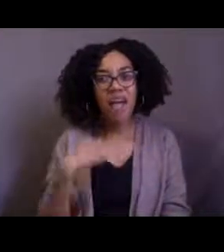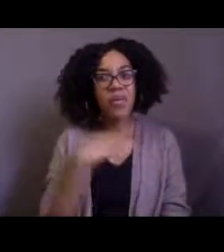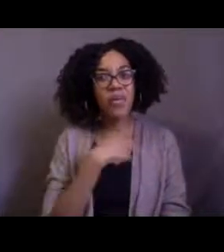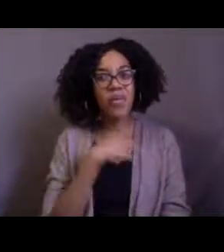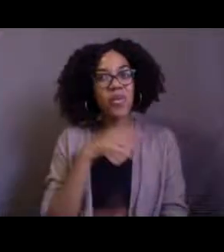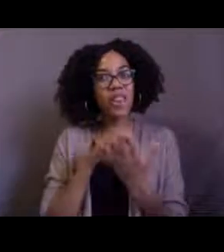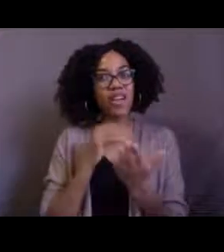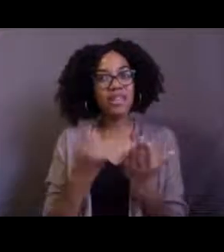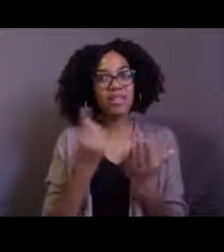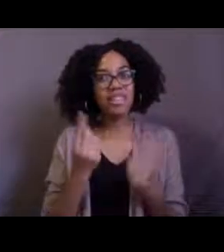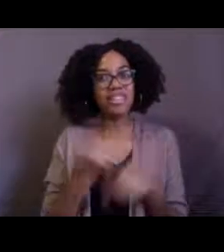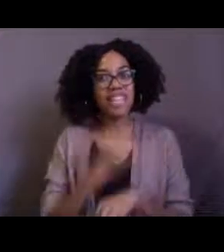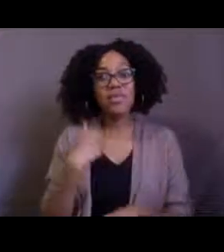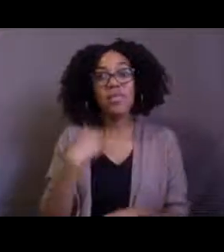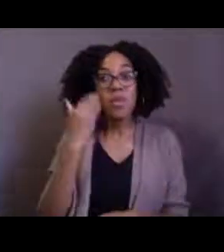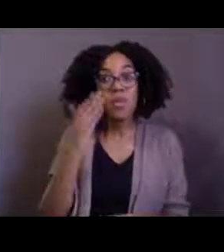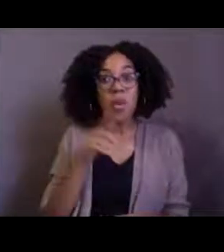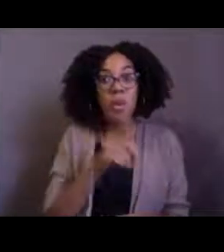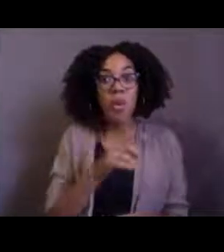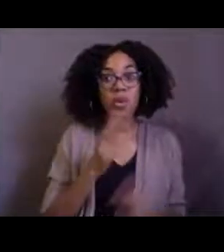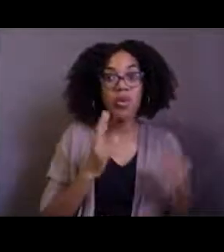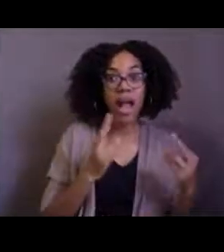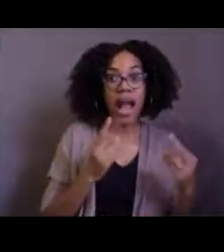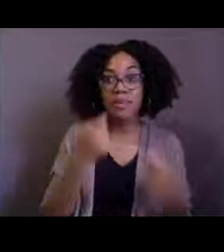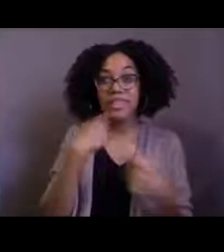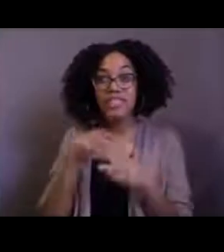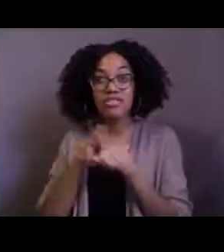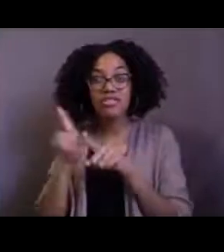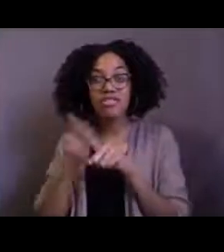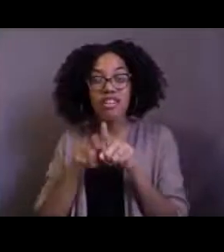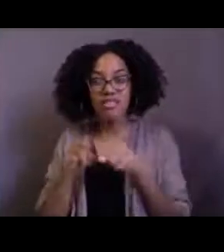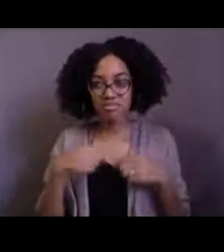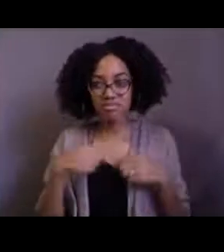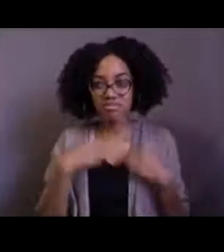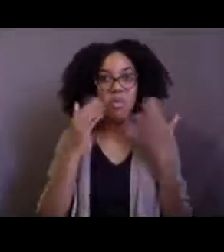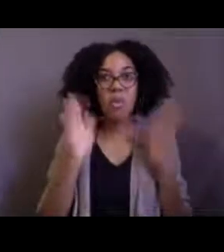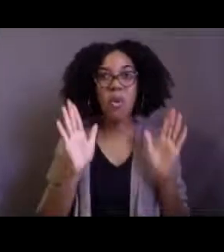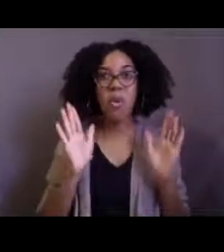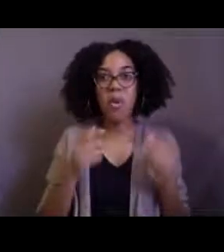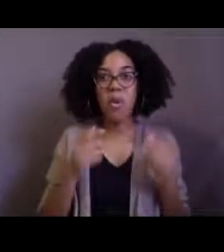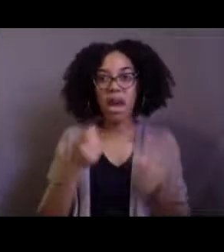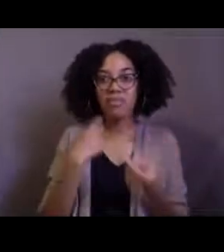This is so unique because we still don't know much about the deep sea. So every time we go out,